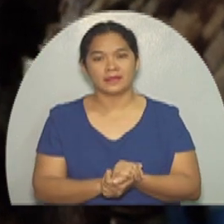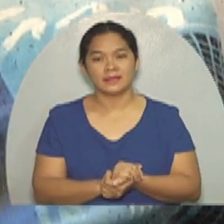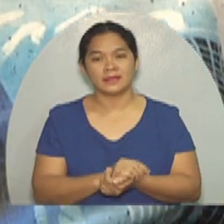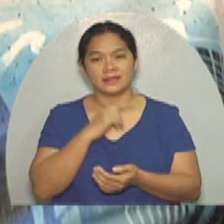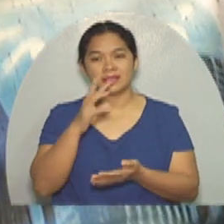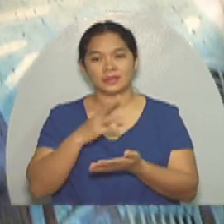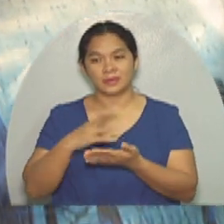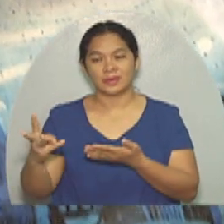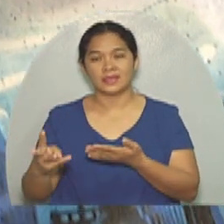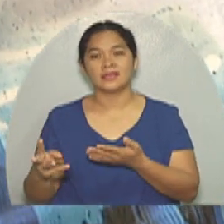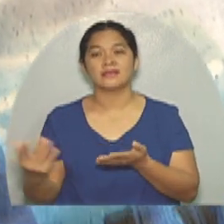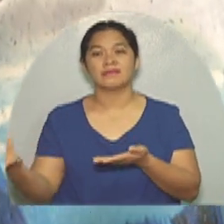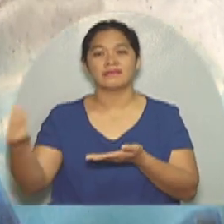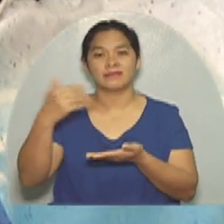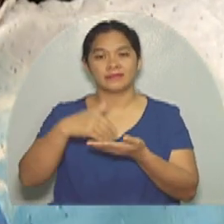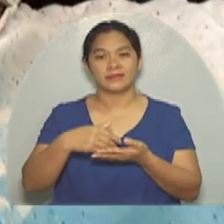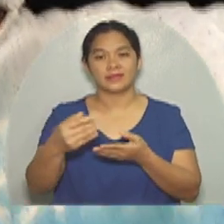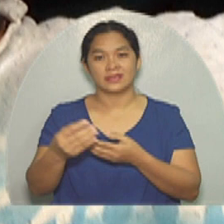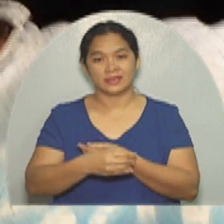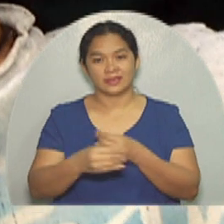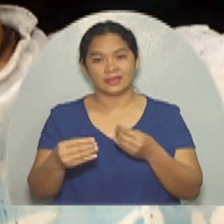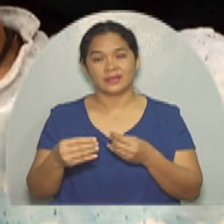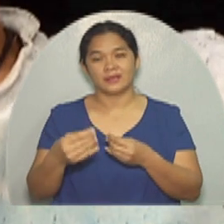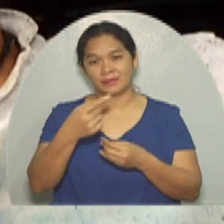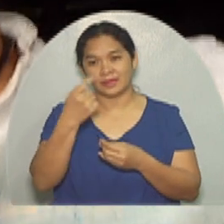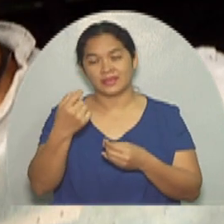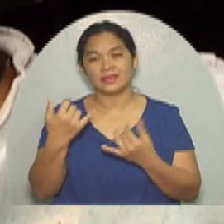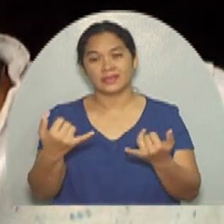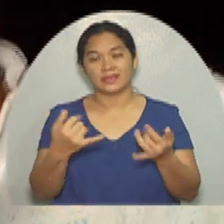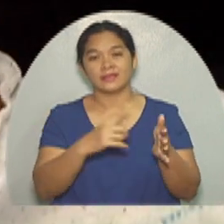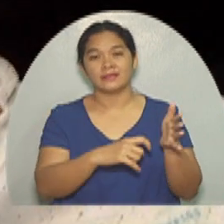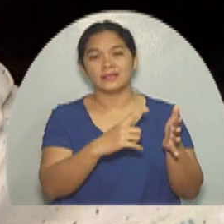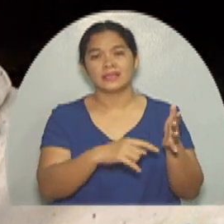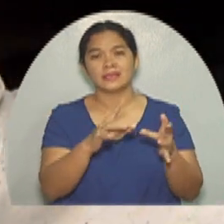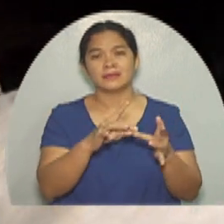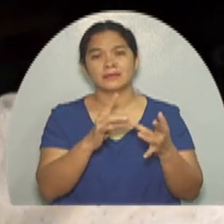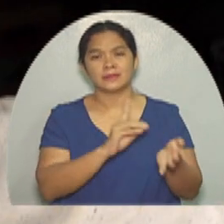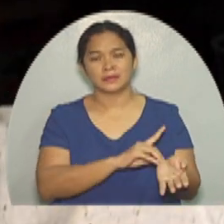He was so grateful because when he gets here, he was referred to a doctor for a consultation.